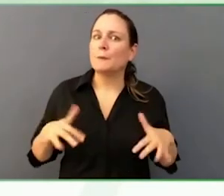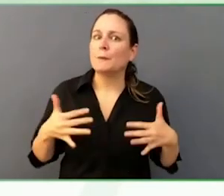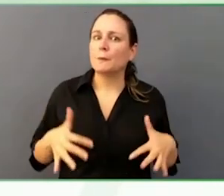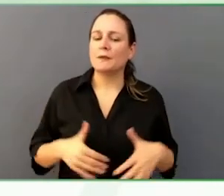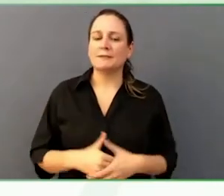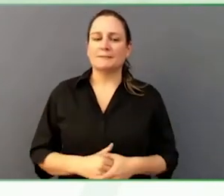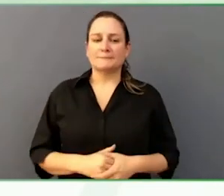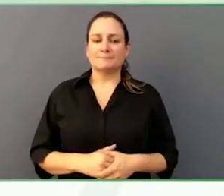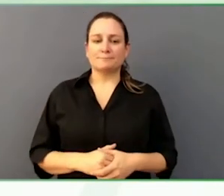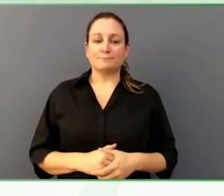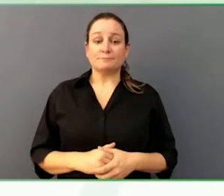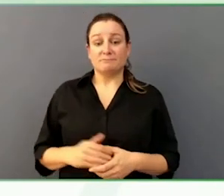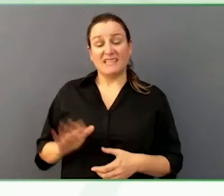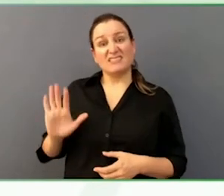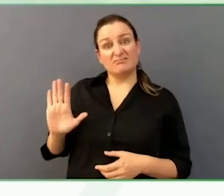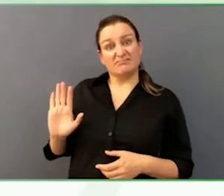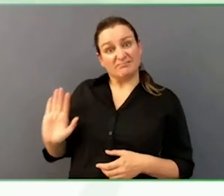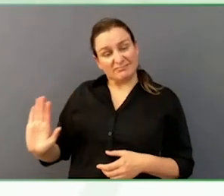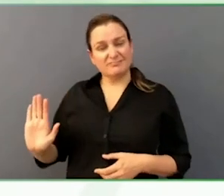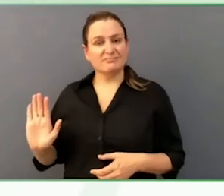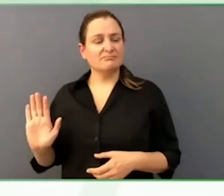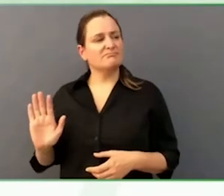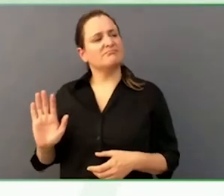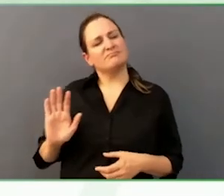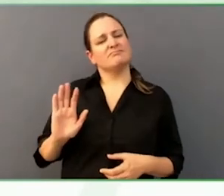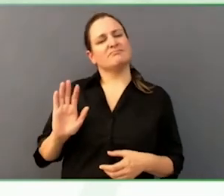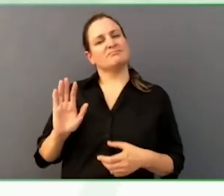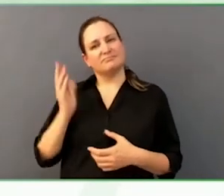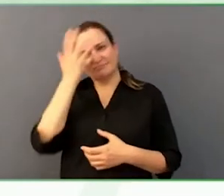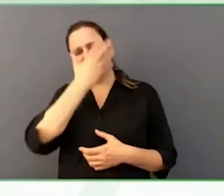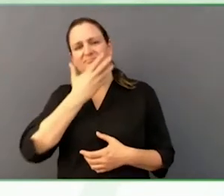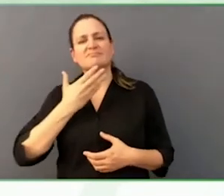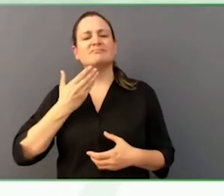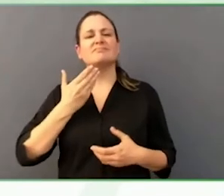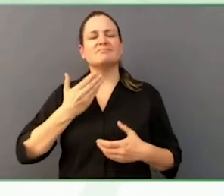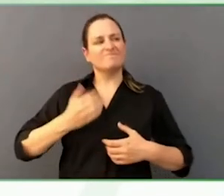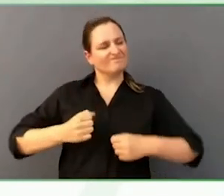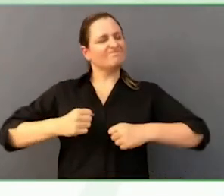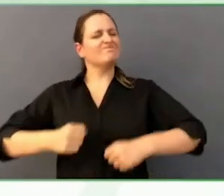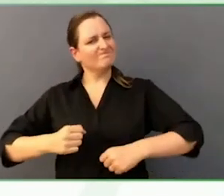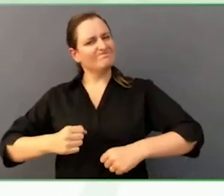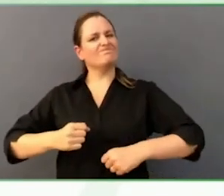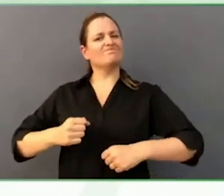life, somebody who seems, on paper, he is certainly very medically